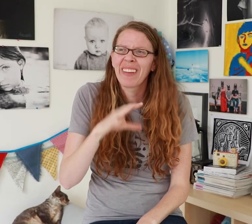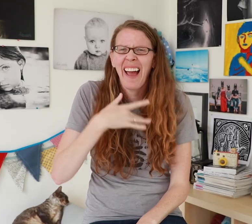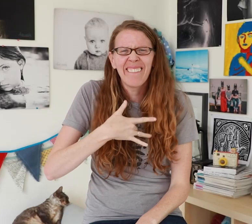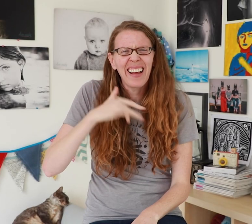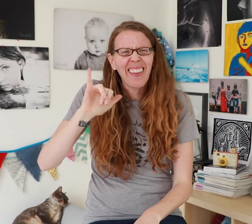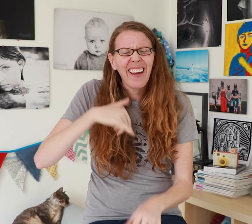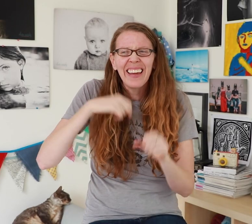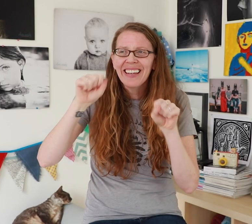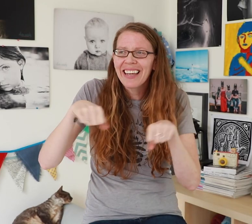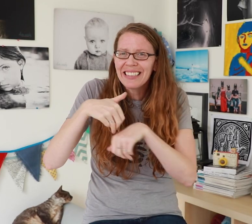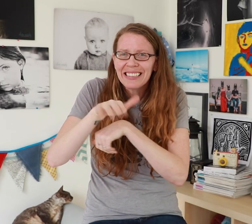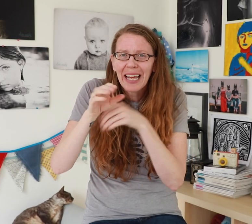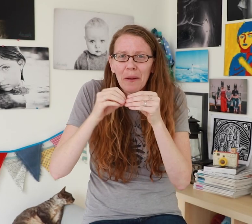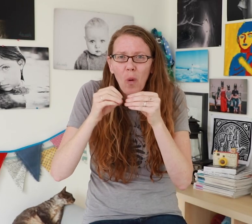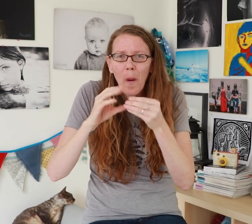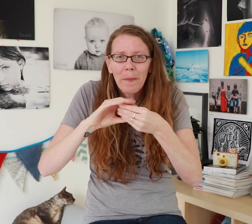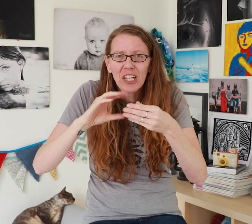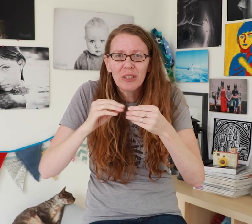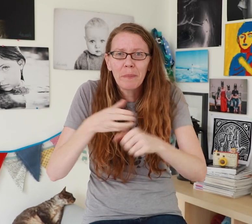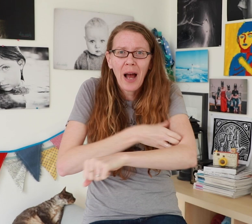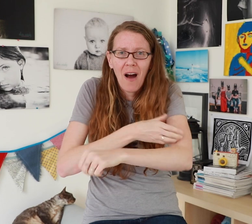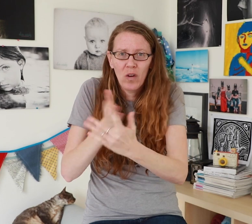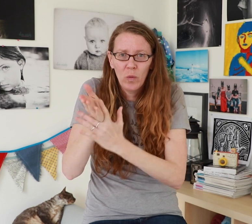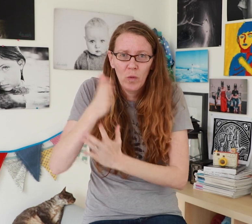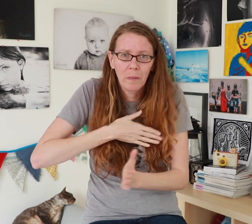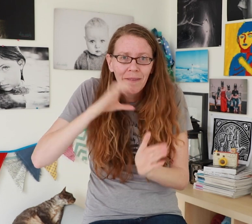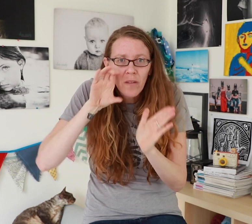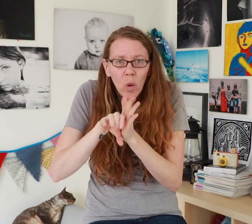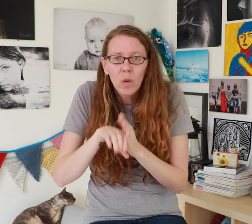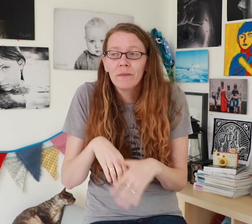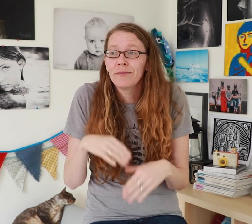I believe I can send more powerful messages through my photos.